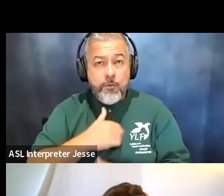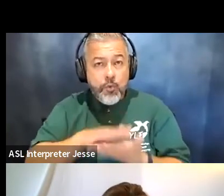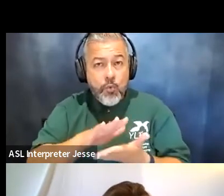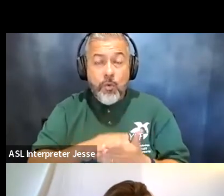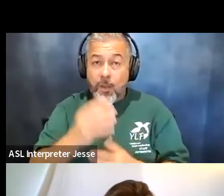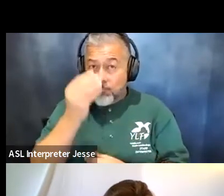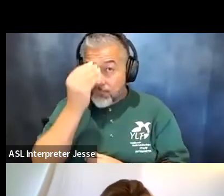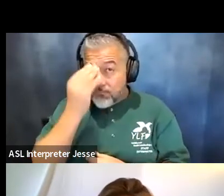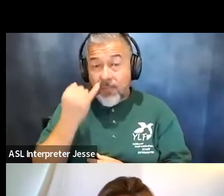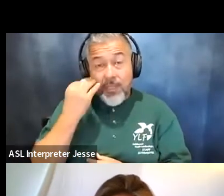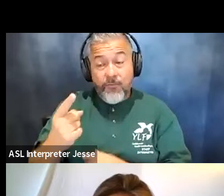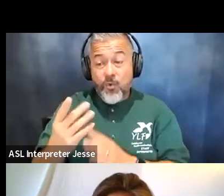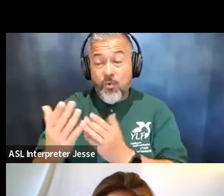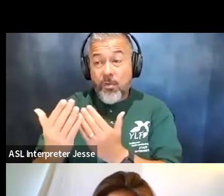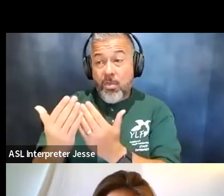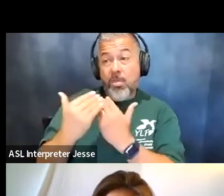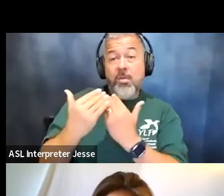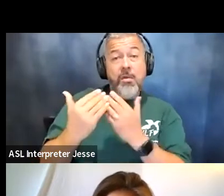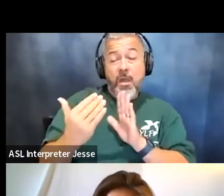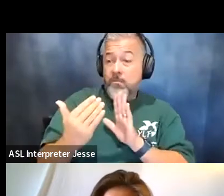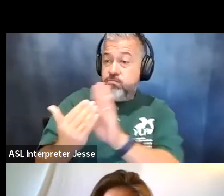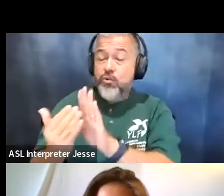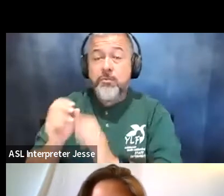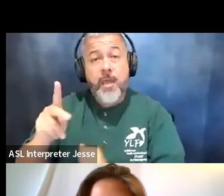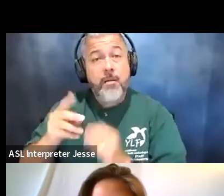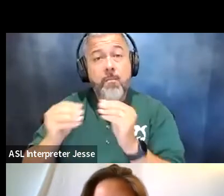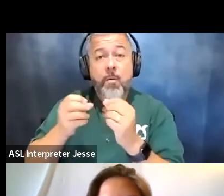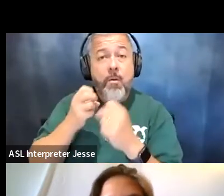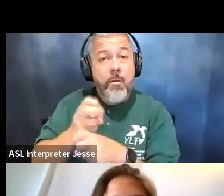going to push back i would just i was going to push harder because i knew that my education